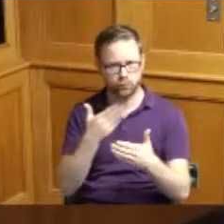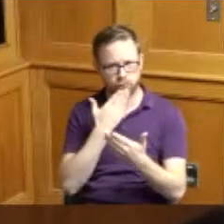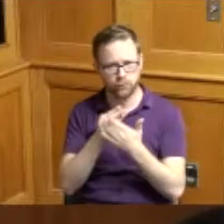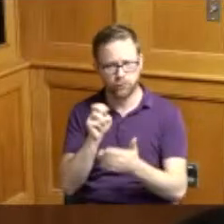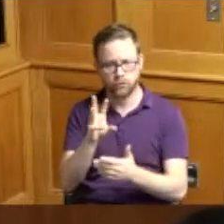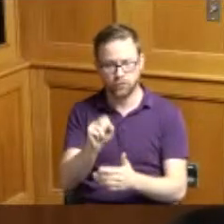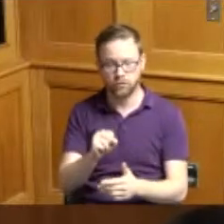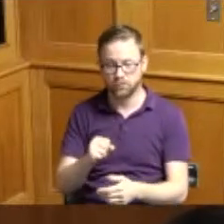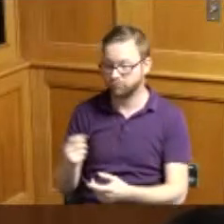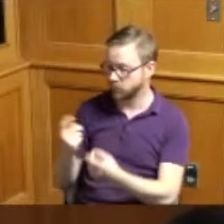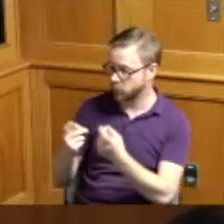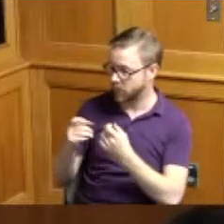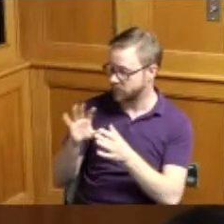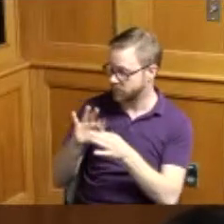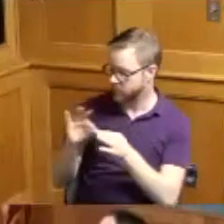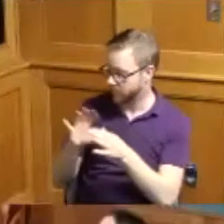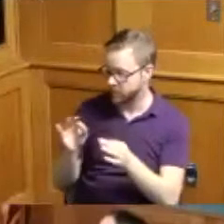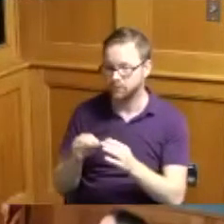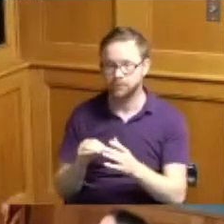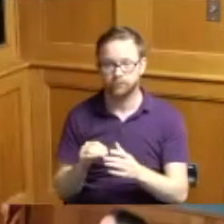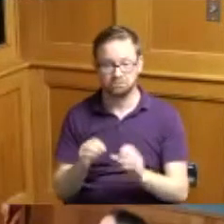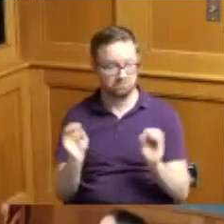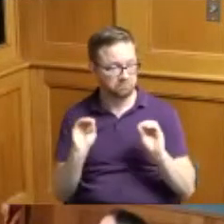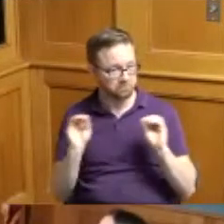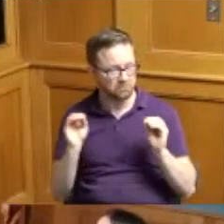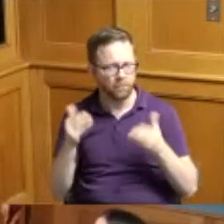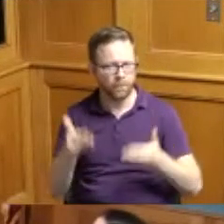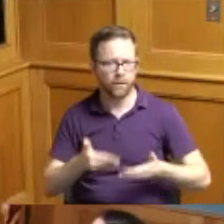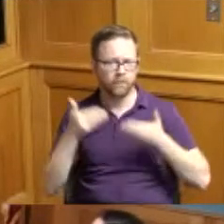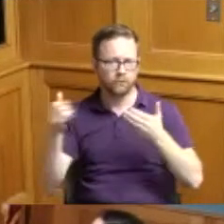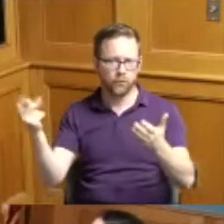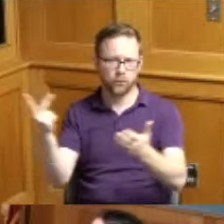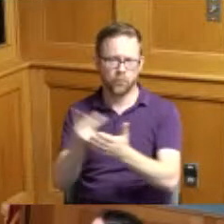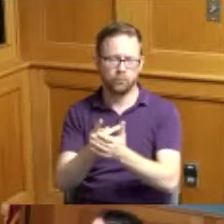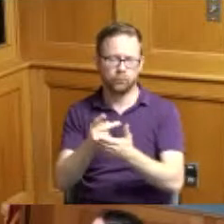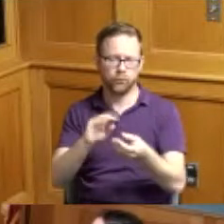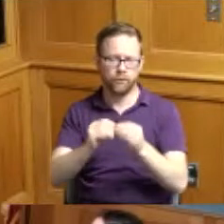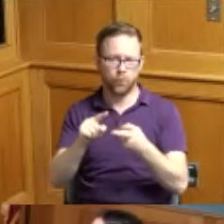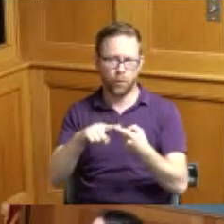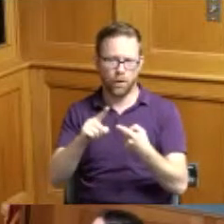questions or comments hearing that I'd like to make a motion to approve item one second